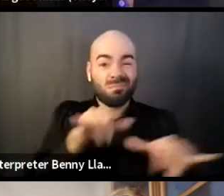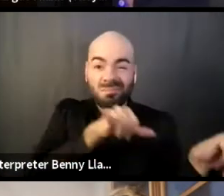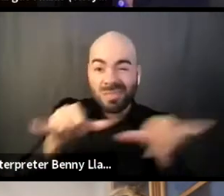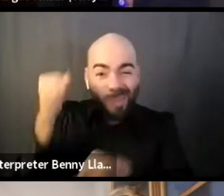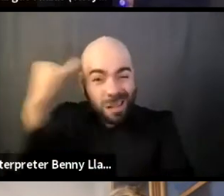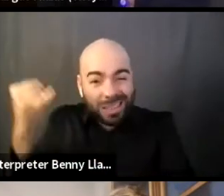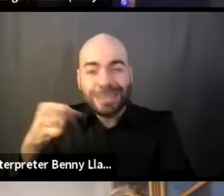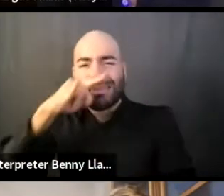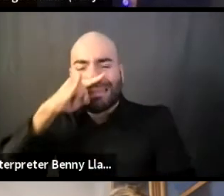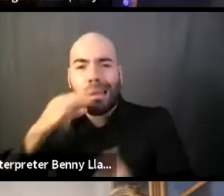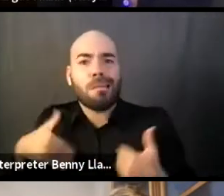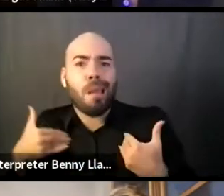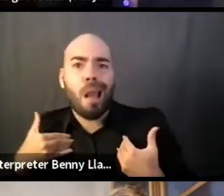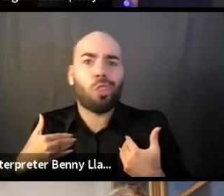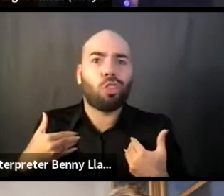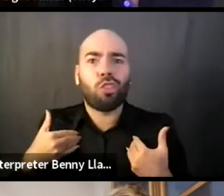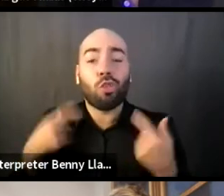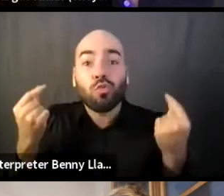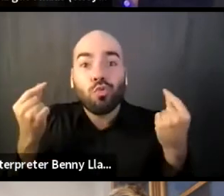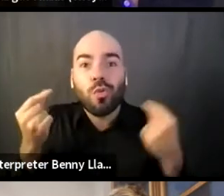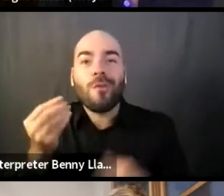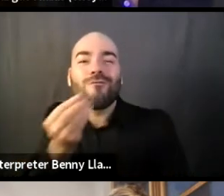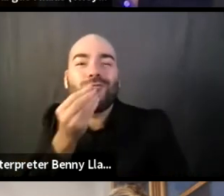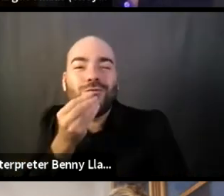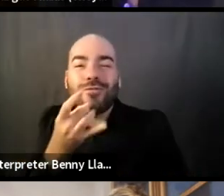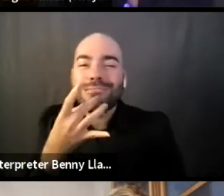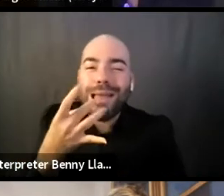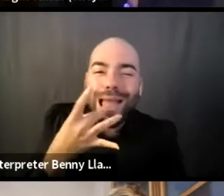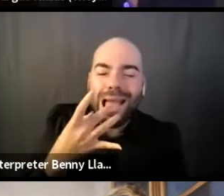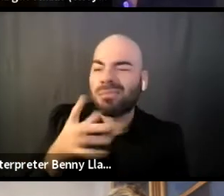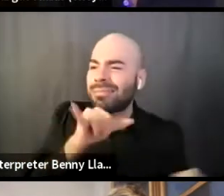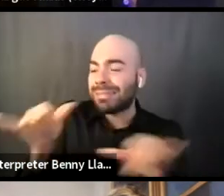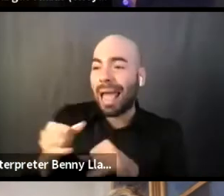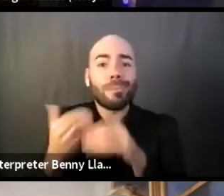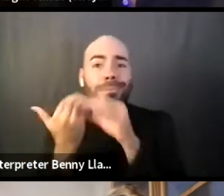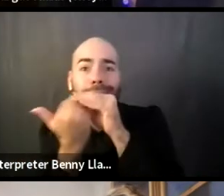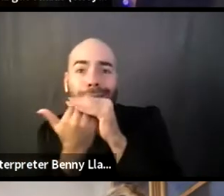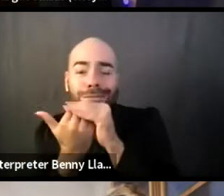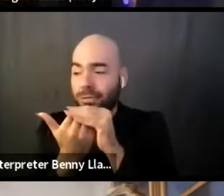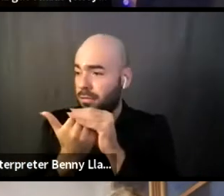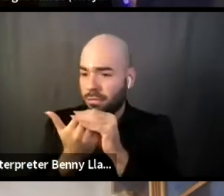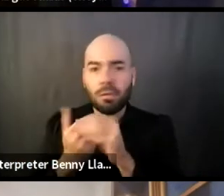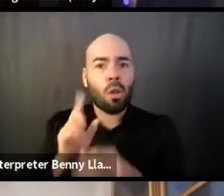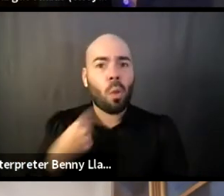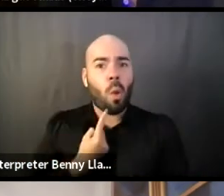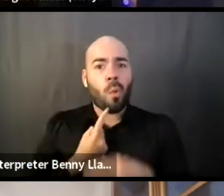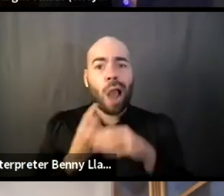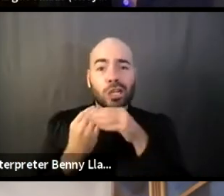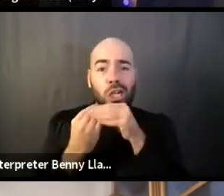like, oh, you give me a bit of your sandwich, I'll take some of your pudding and then we're all eating and that's the feast.